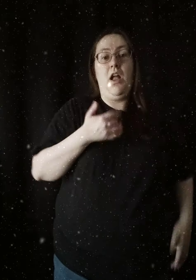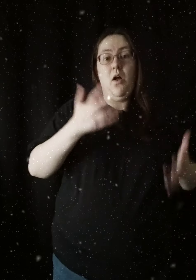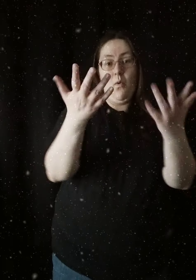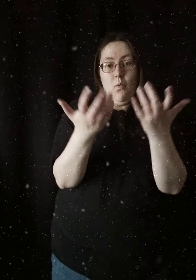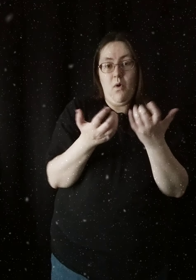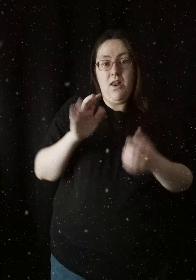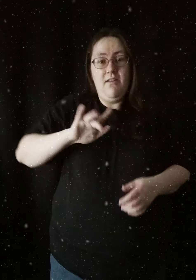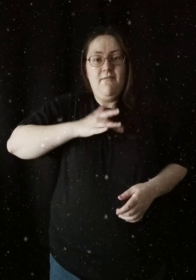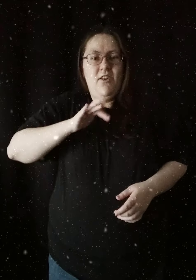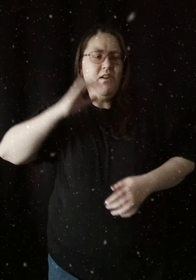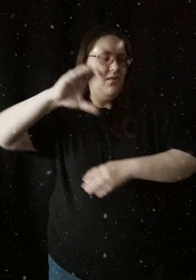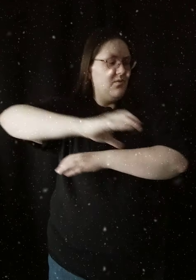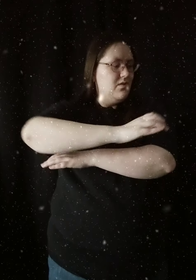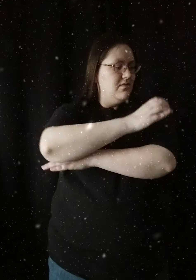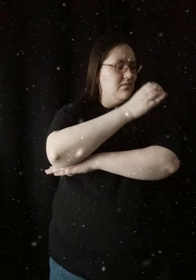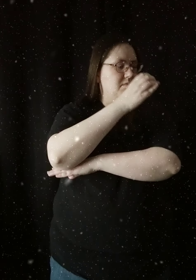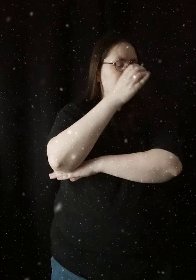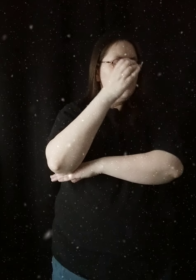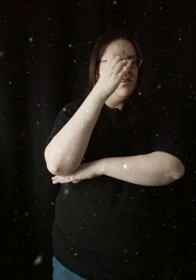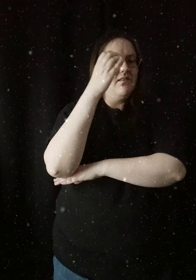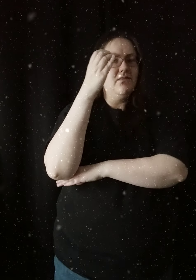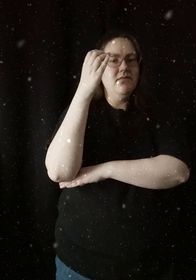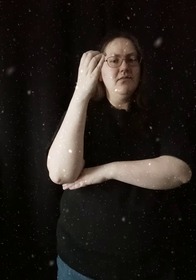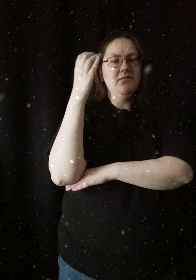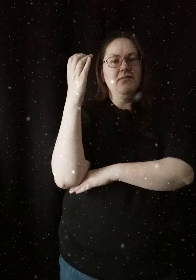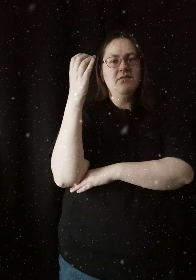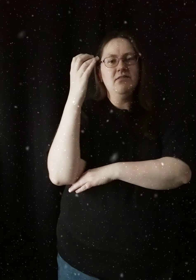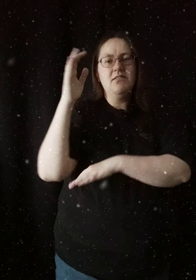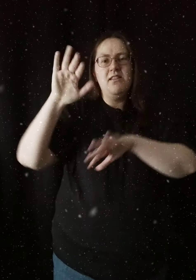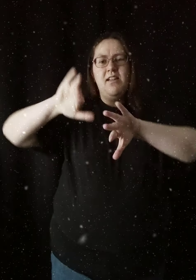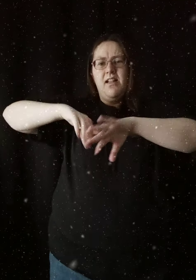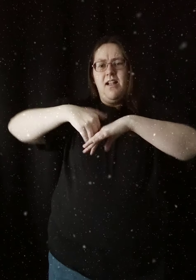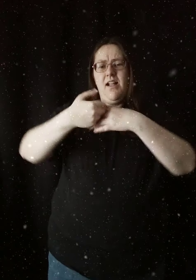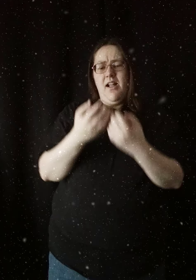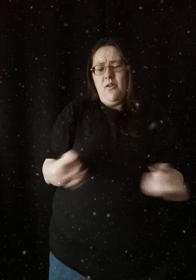I want to feel Christmas